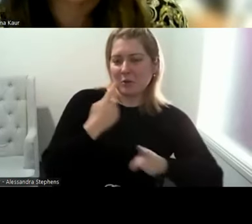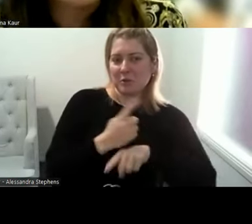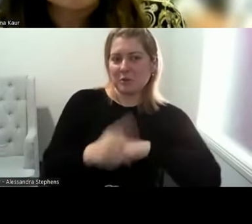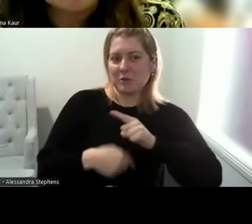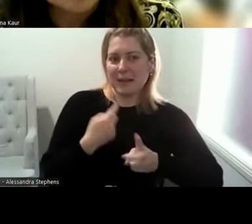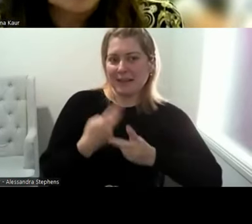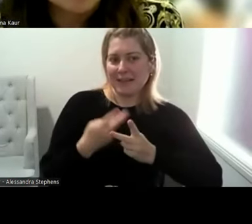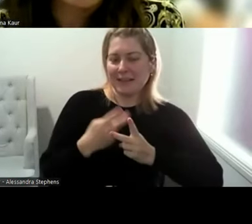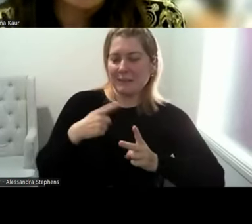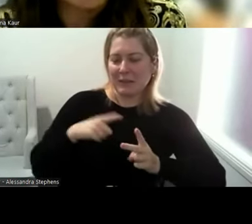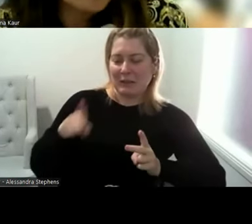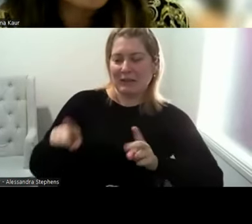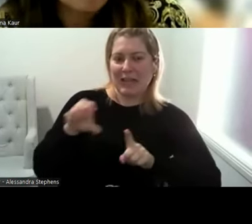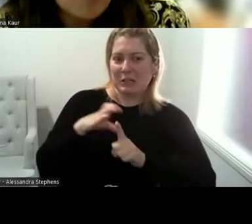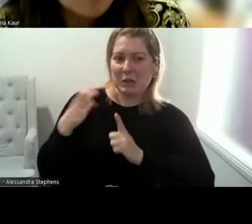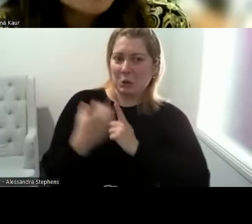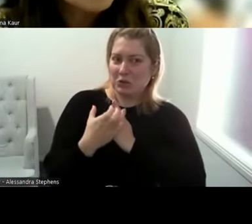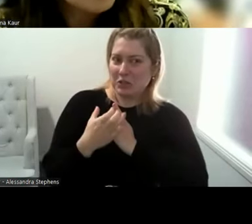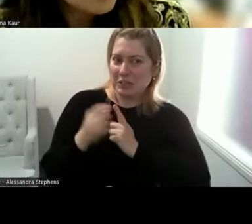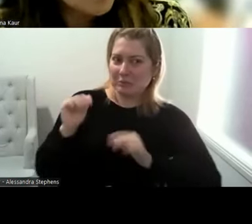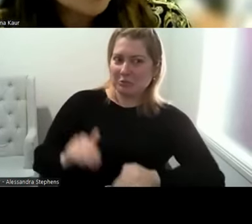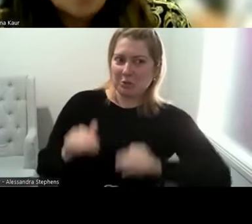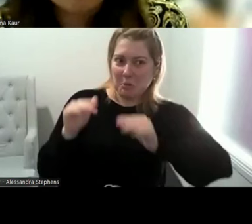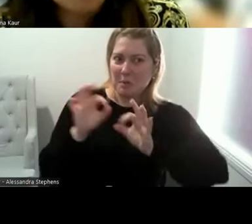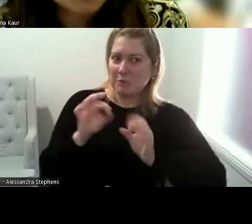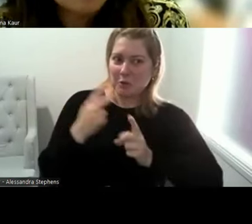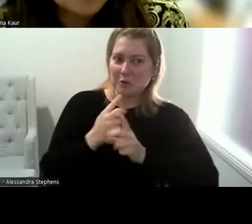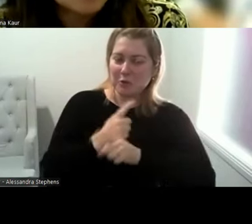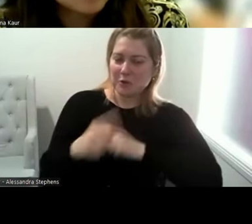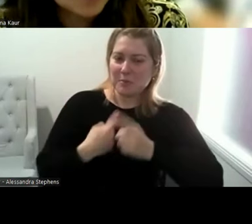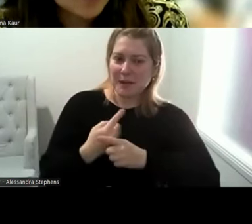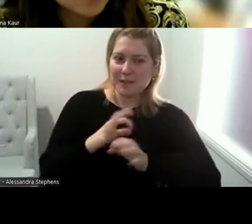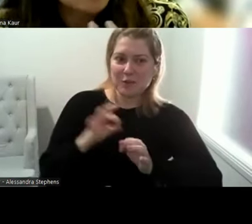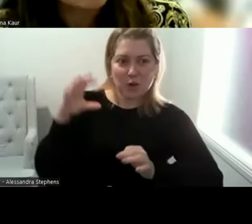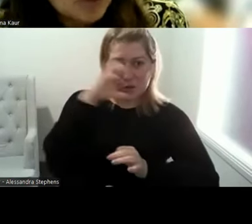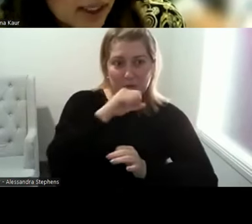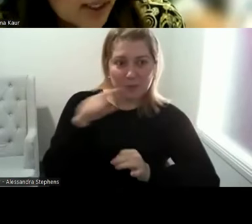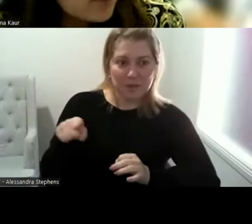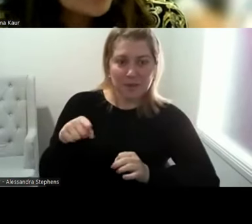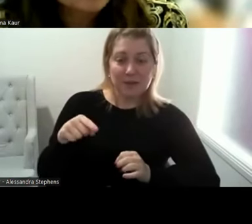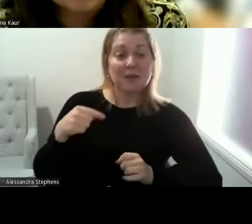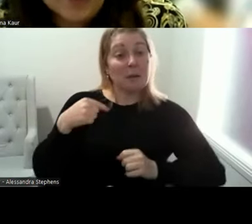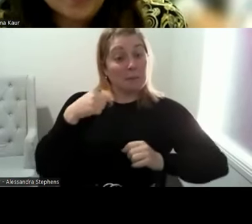not something that they do when they grow up. Coming from a different country, settling in.